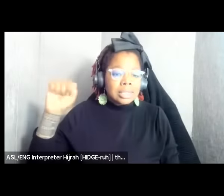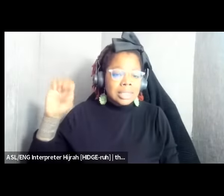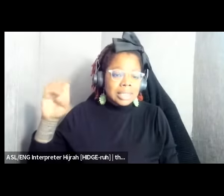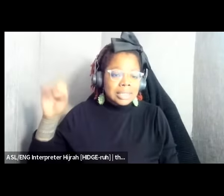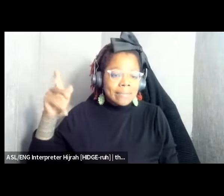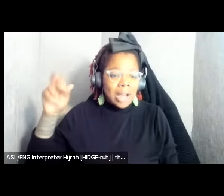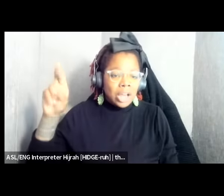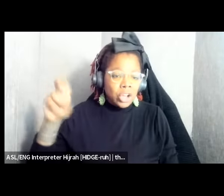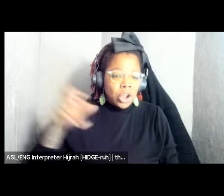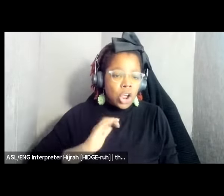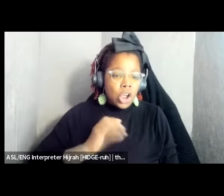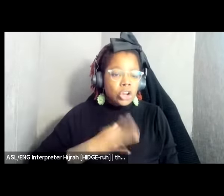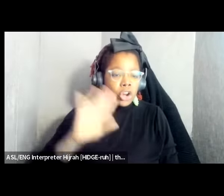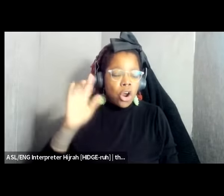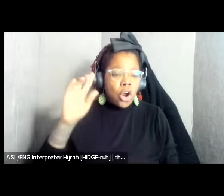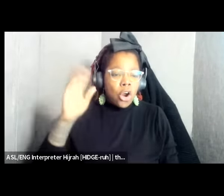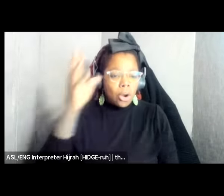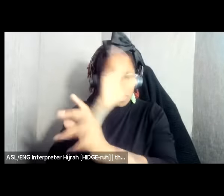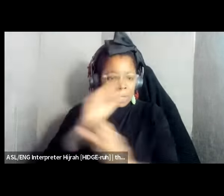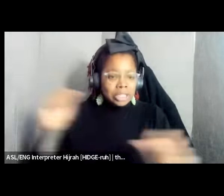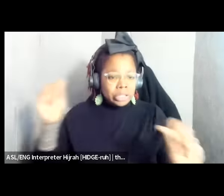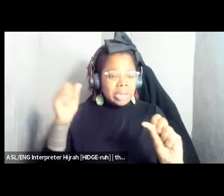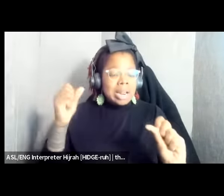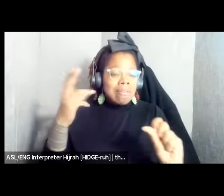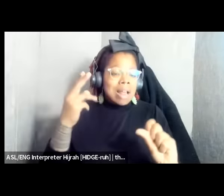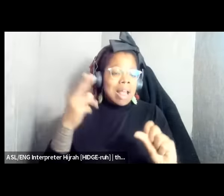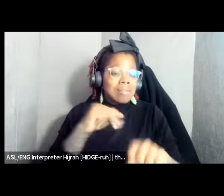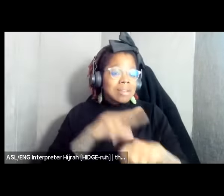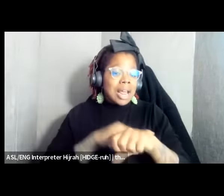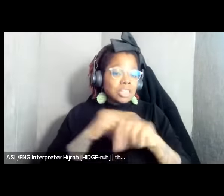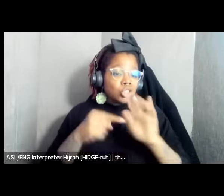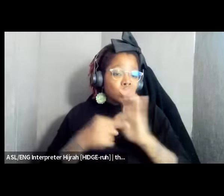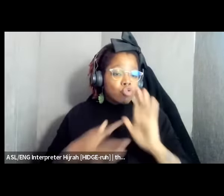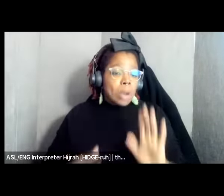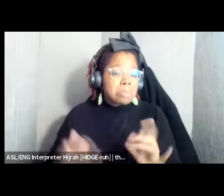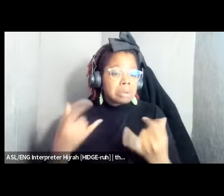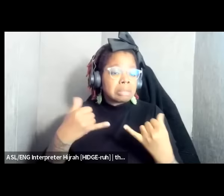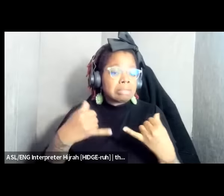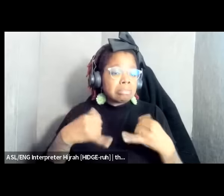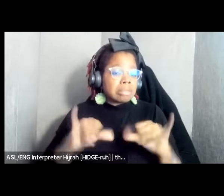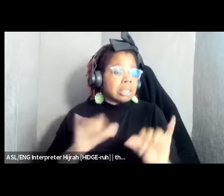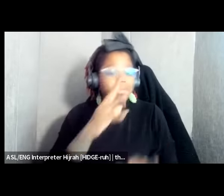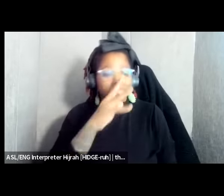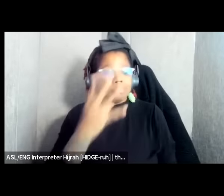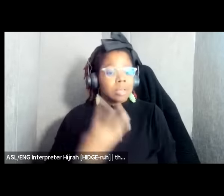National officials continue to turn the Blind Eye and so I think in all of this under the guys and